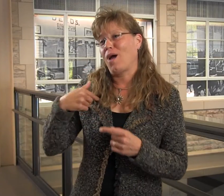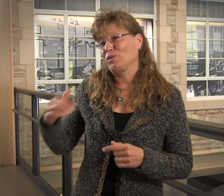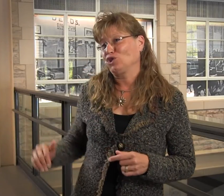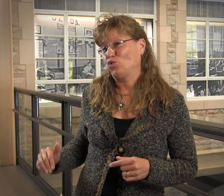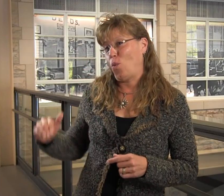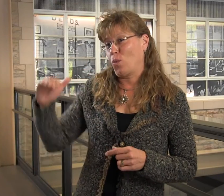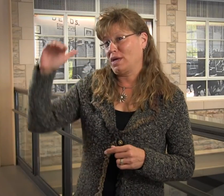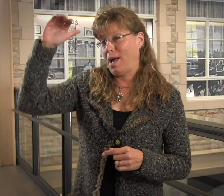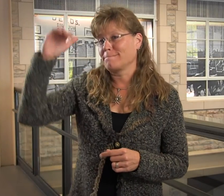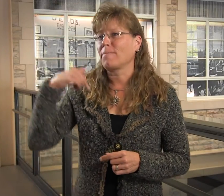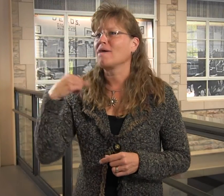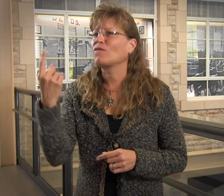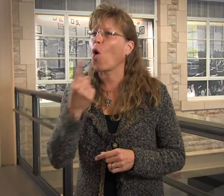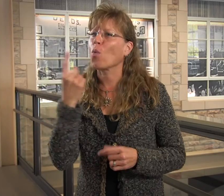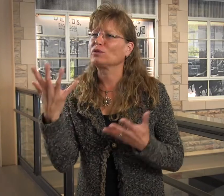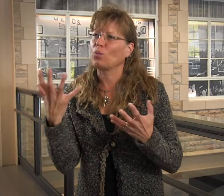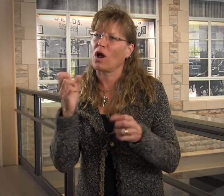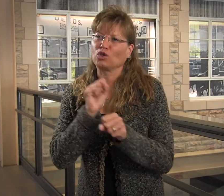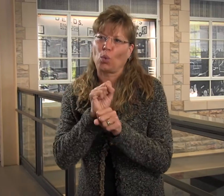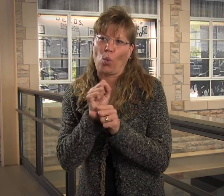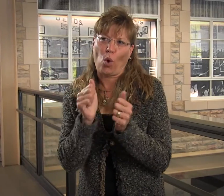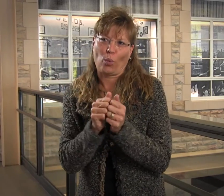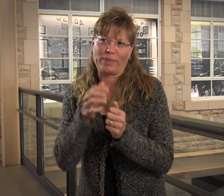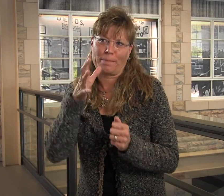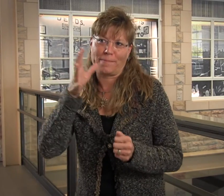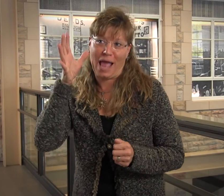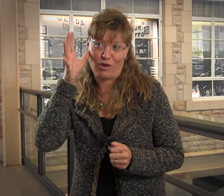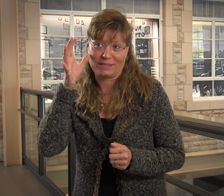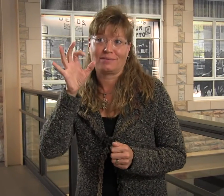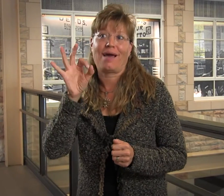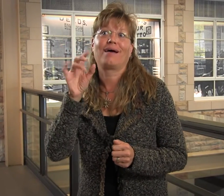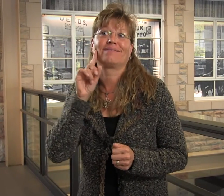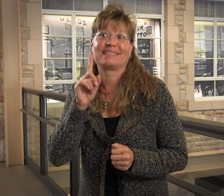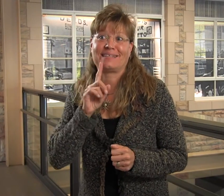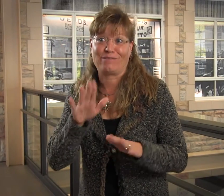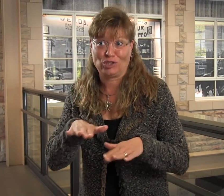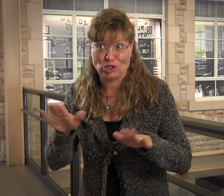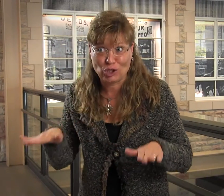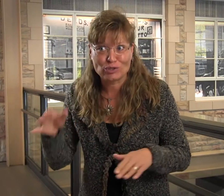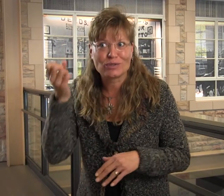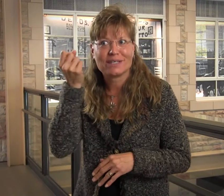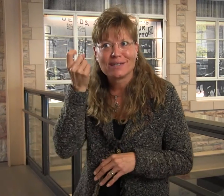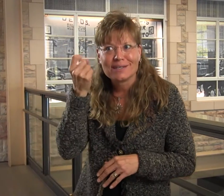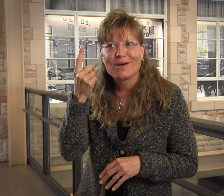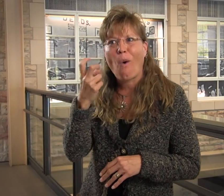When I was growing up, I always wanted to work with parents of Deaf children,